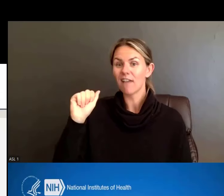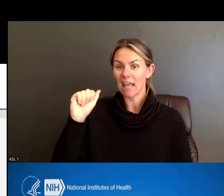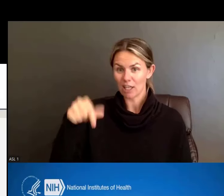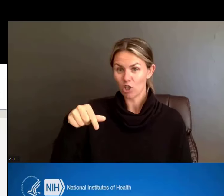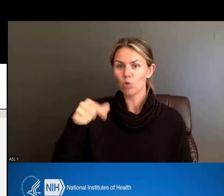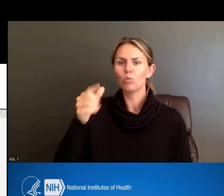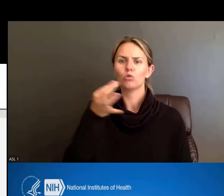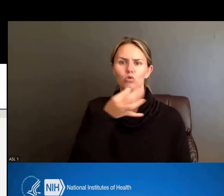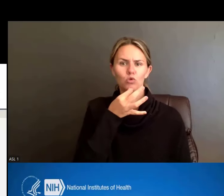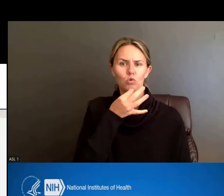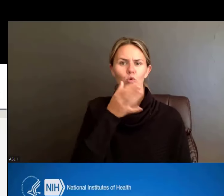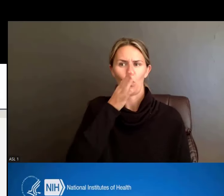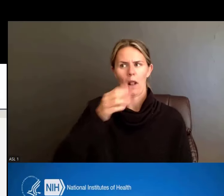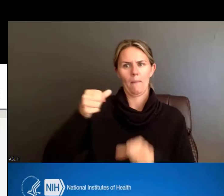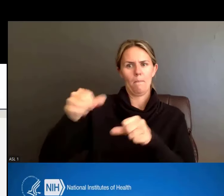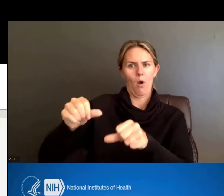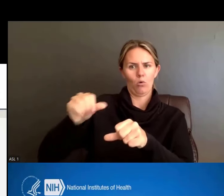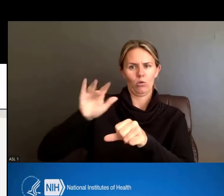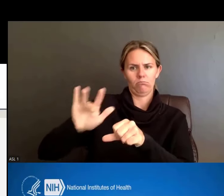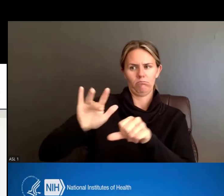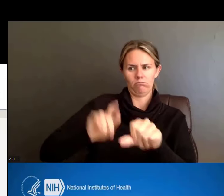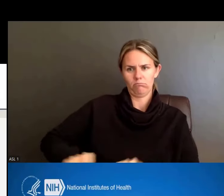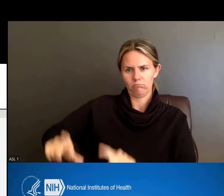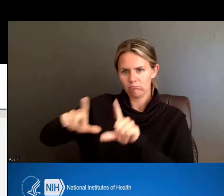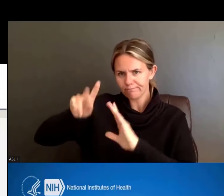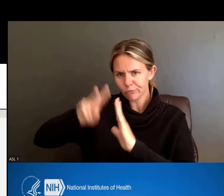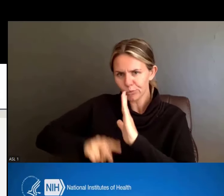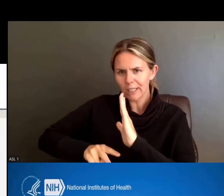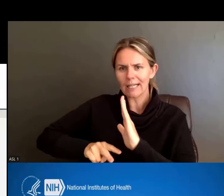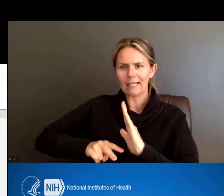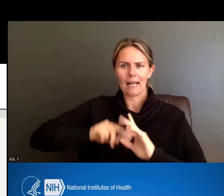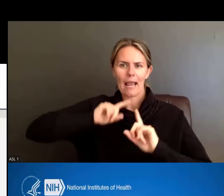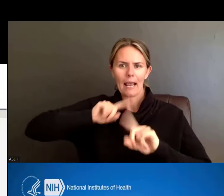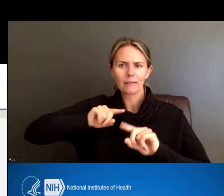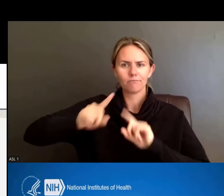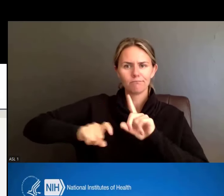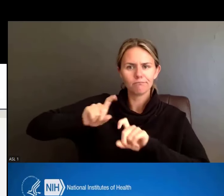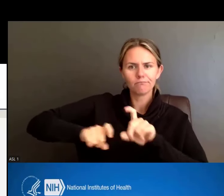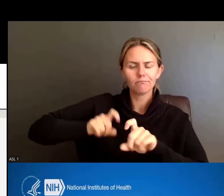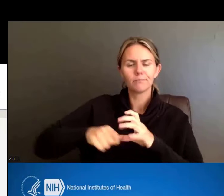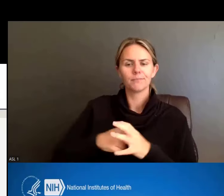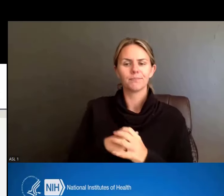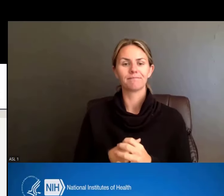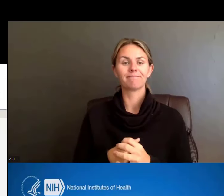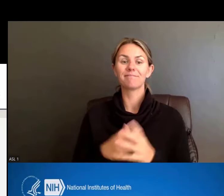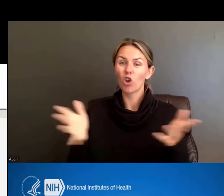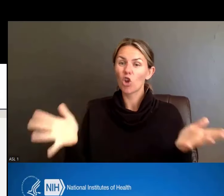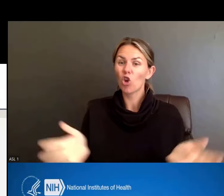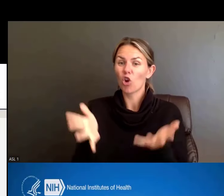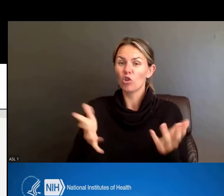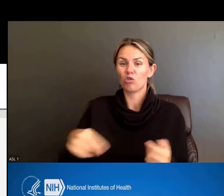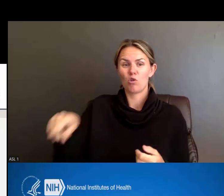so make sure that you take a look at the site. And as we develop additional resources,